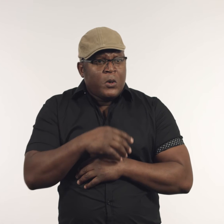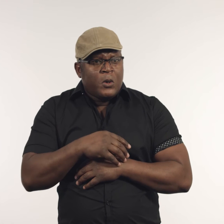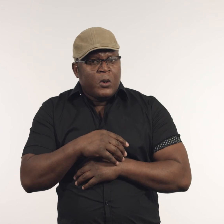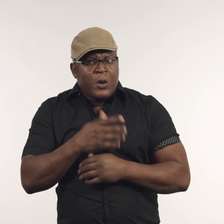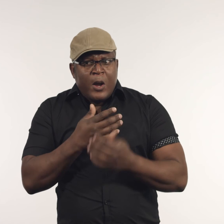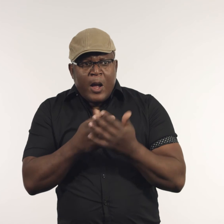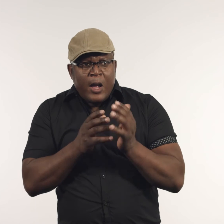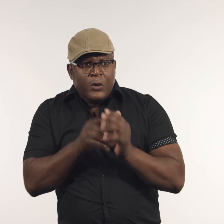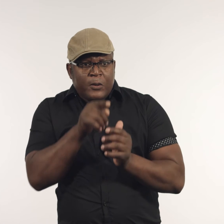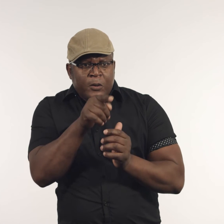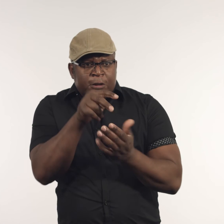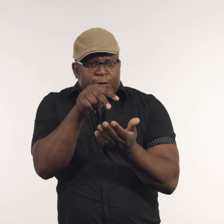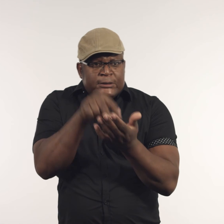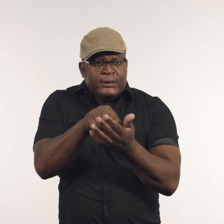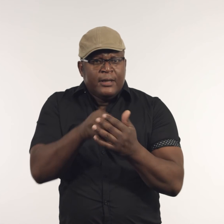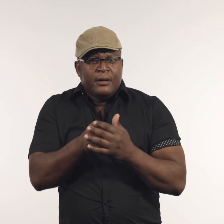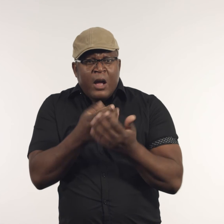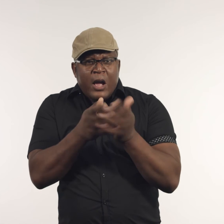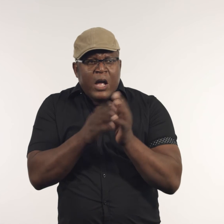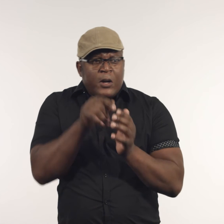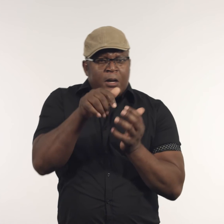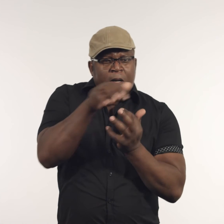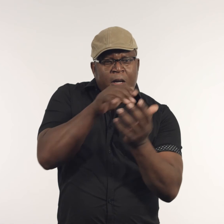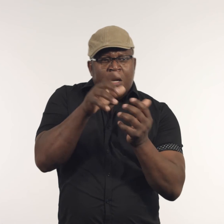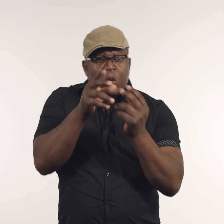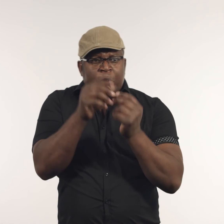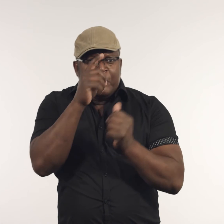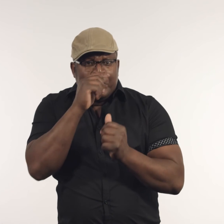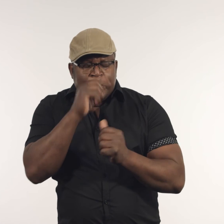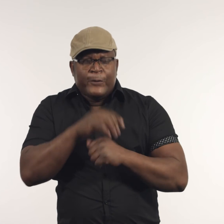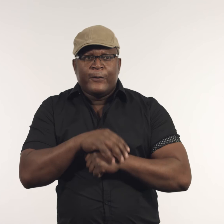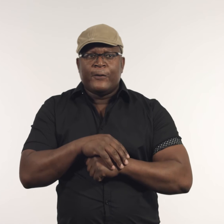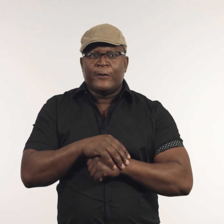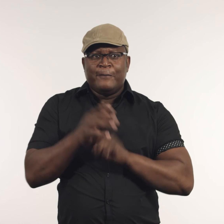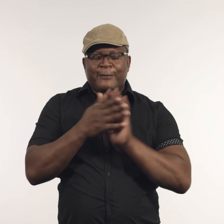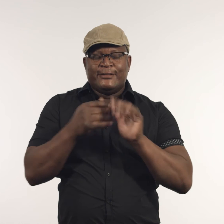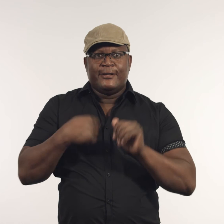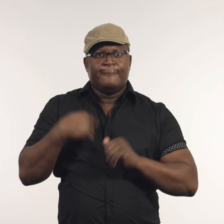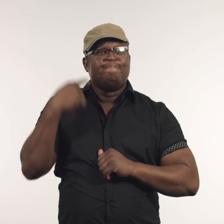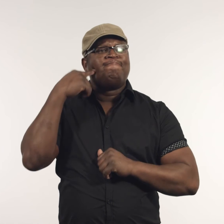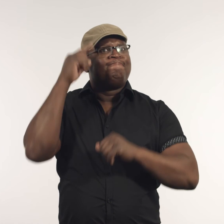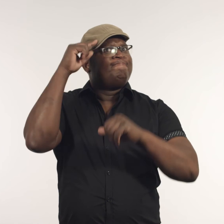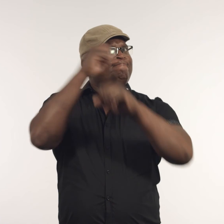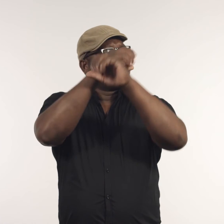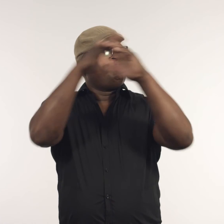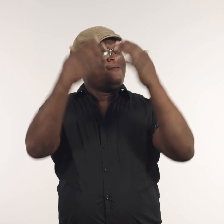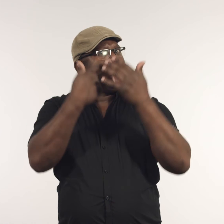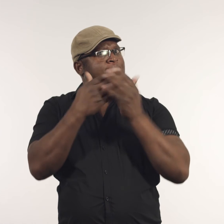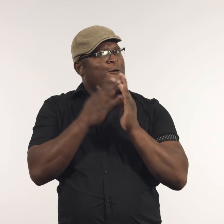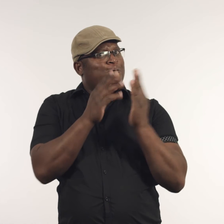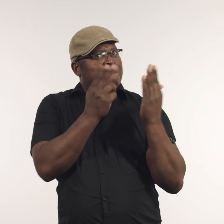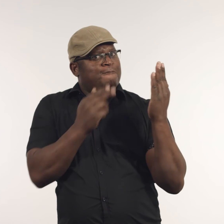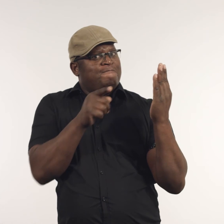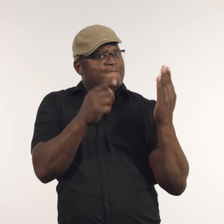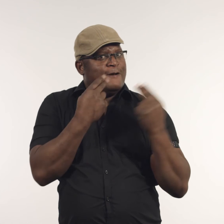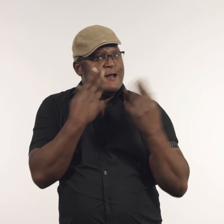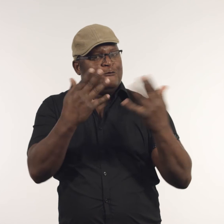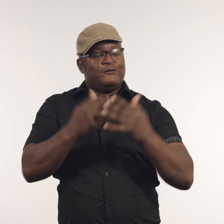I watched him long enough to record his movement and posture in my mind.